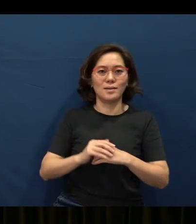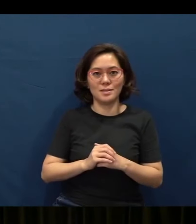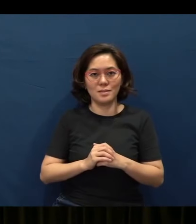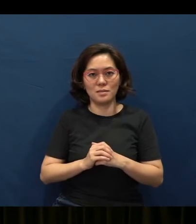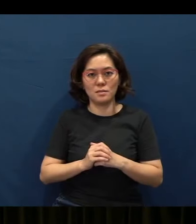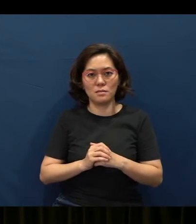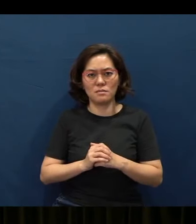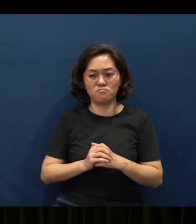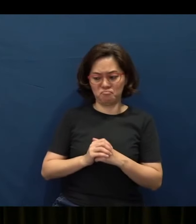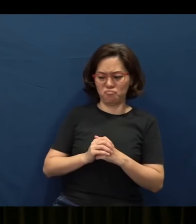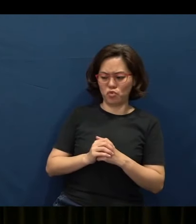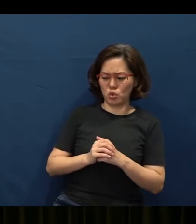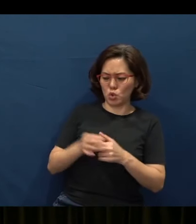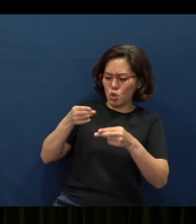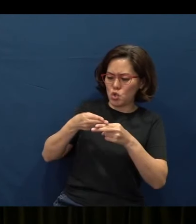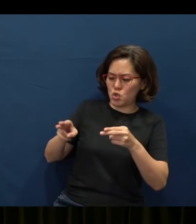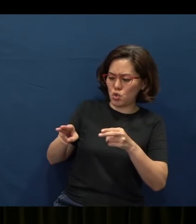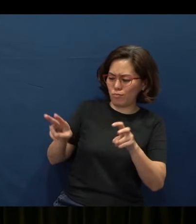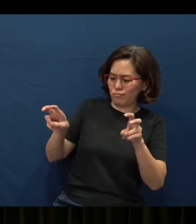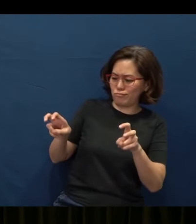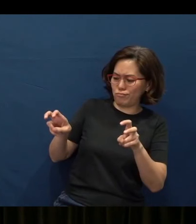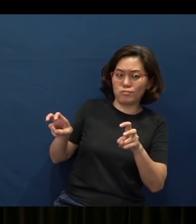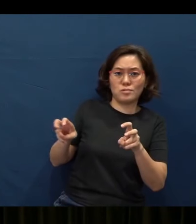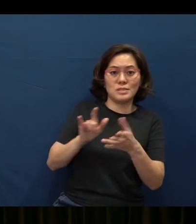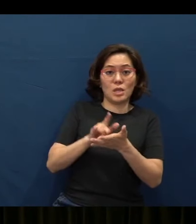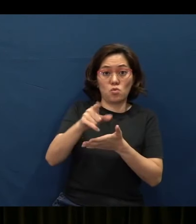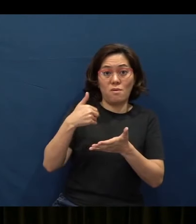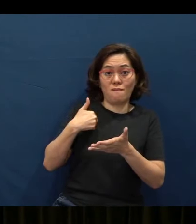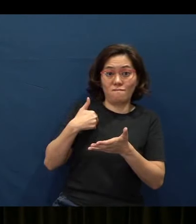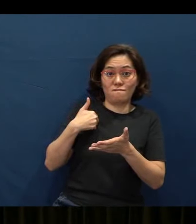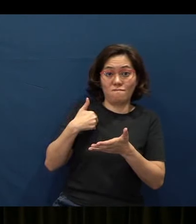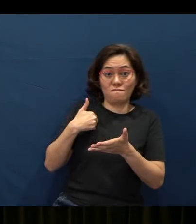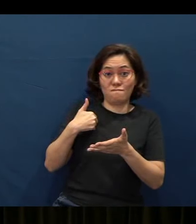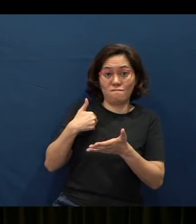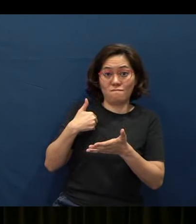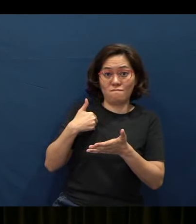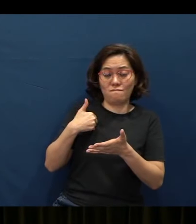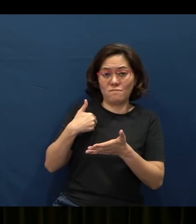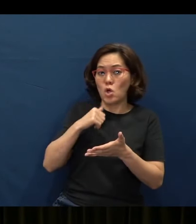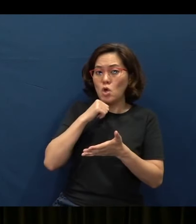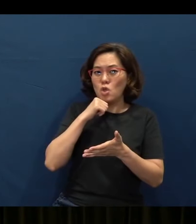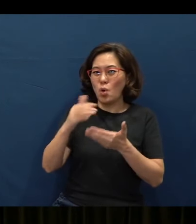That very, very short maxim (or) axiom that you have does not come to you easily.